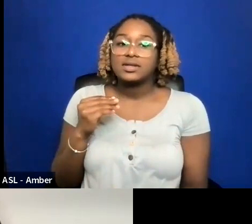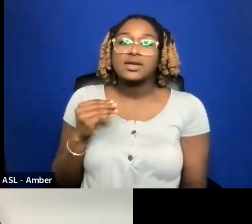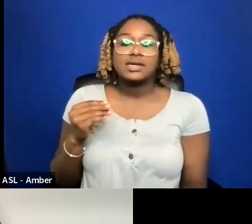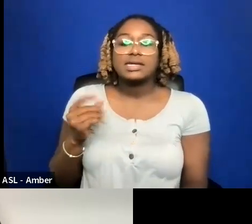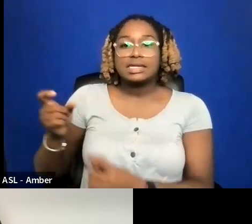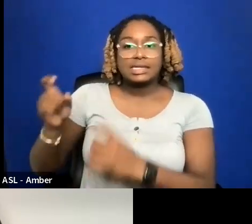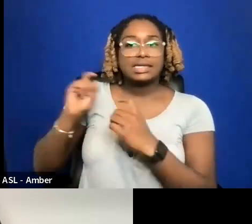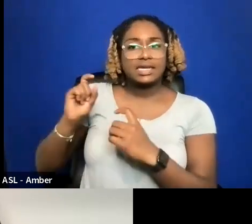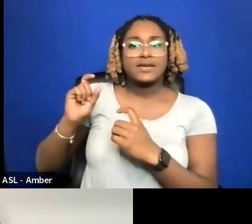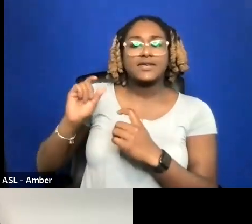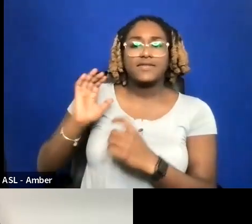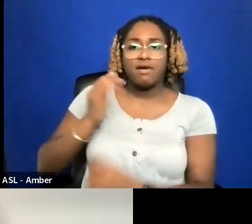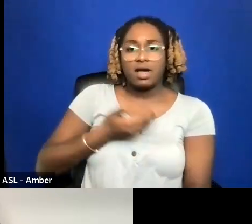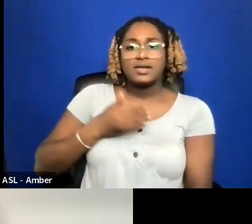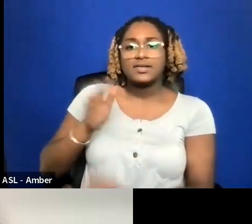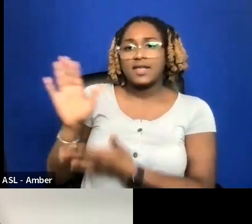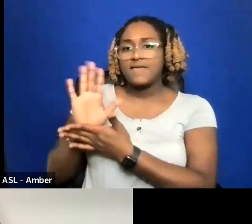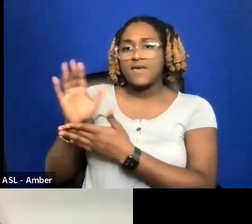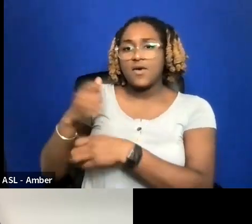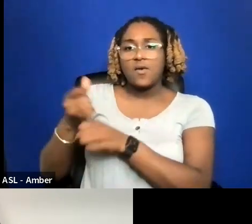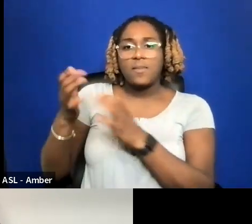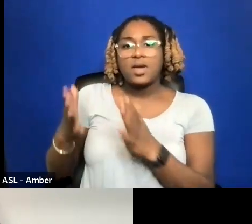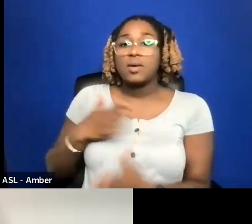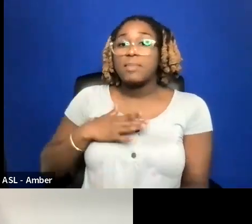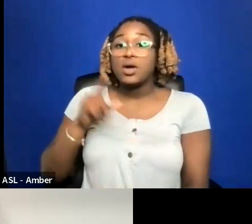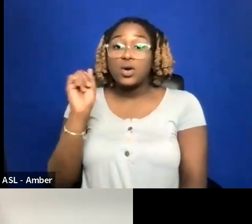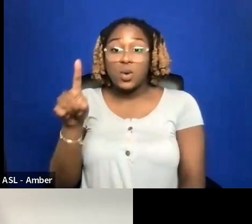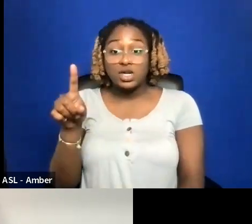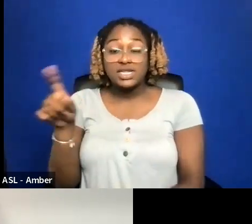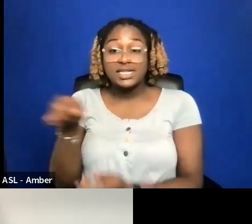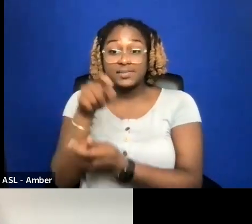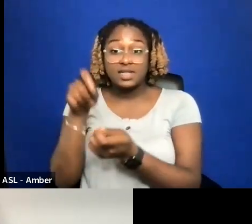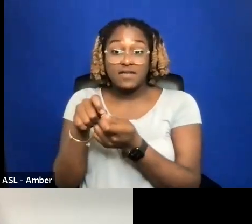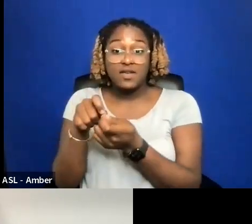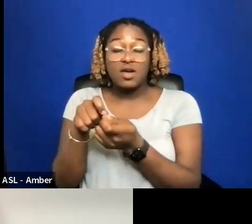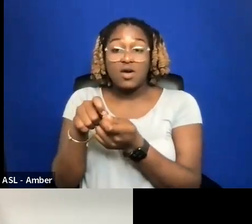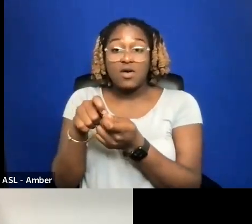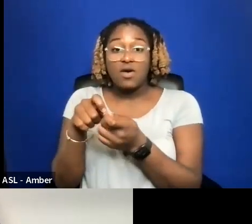MY QUESTION FOR YOU IS SPECIFIC TO PUBLIC TELEVISION WITHIN THE UNITED STATES.